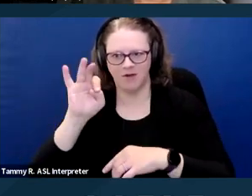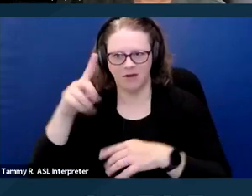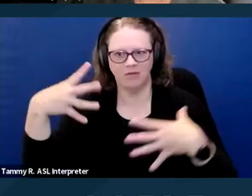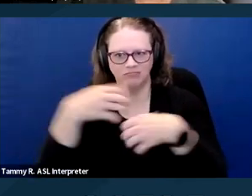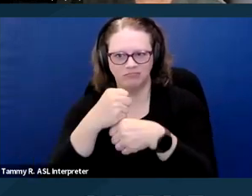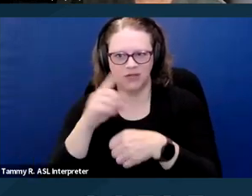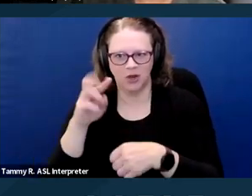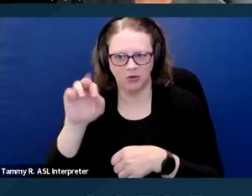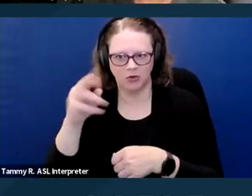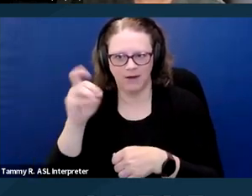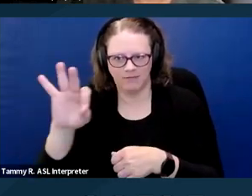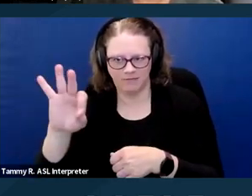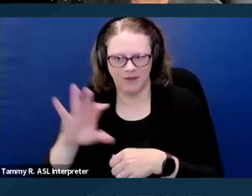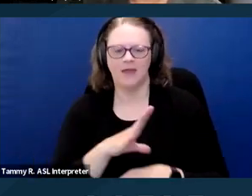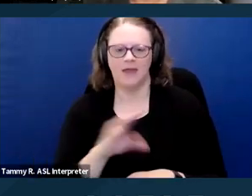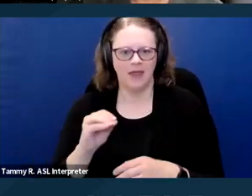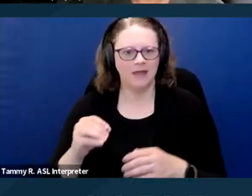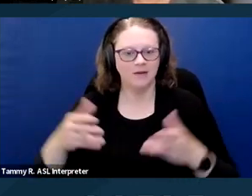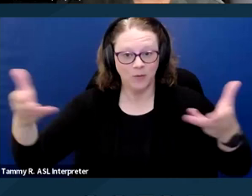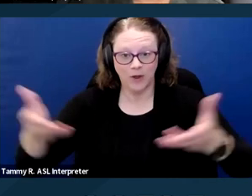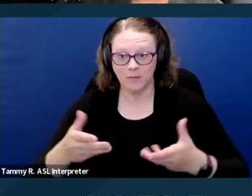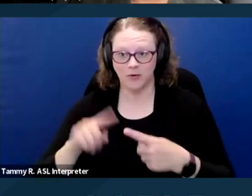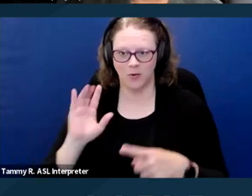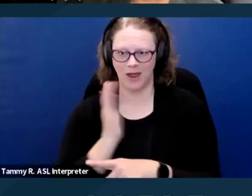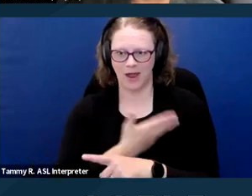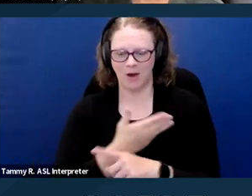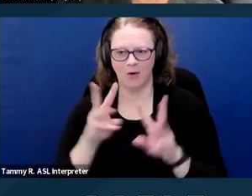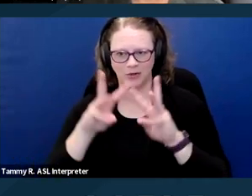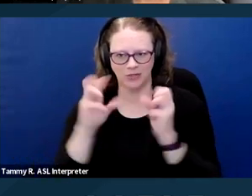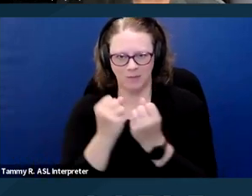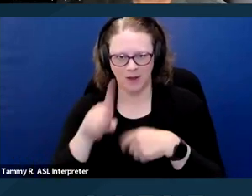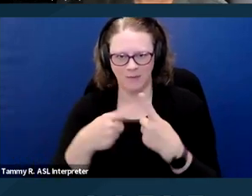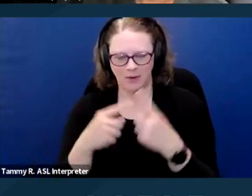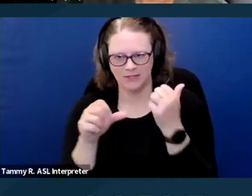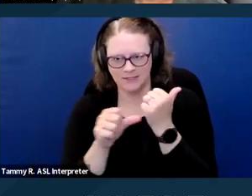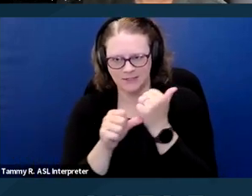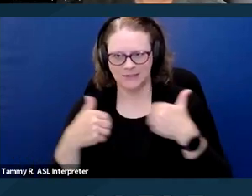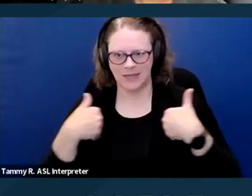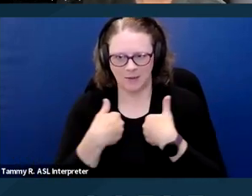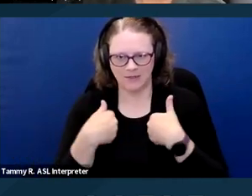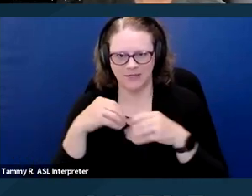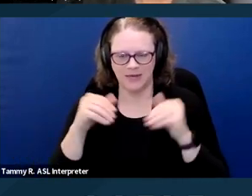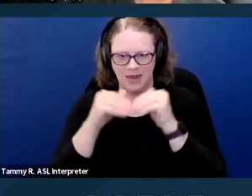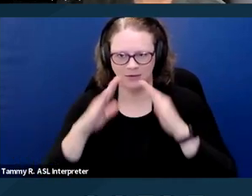on Assistance Animals in Housing. This is the second of four housing related webinars